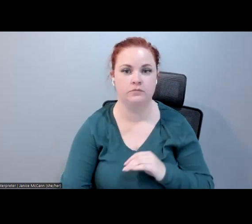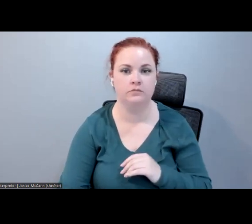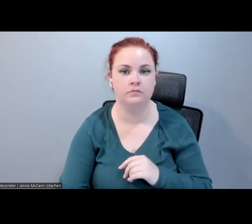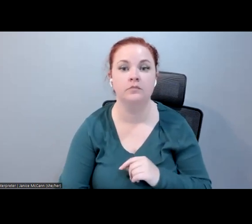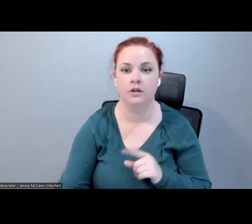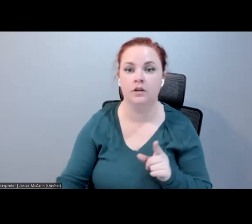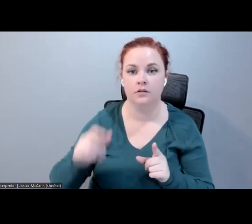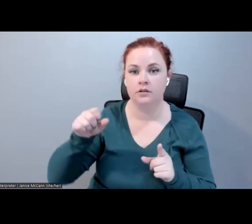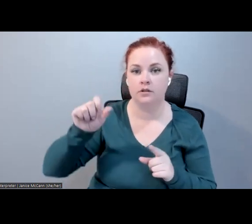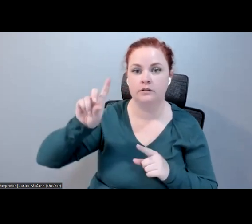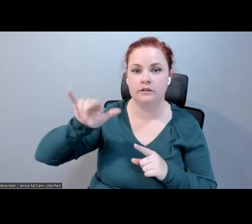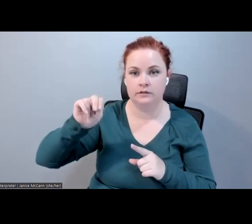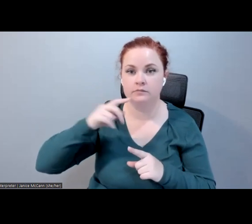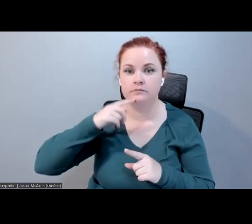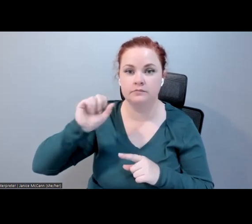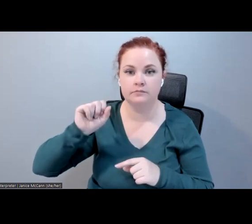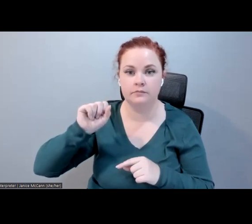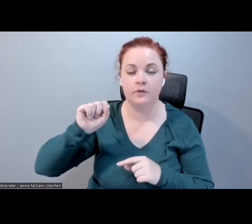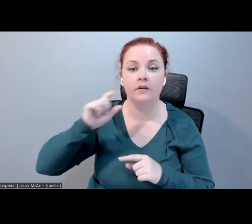think in terms of how we want to be able to customize it,